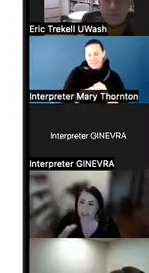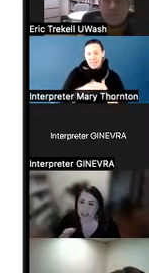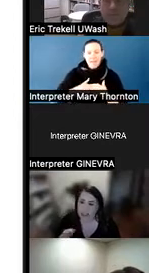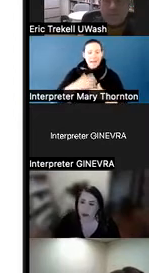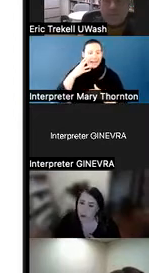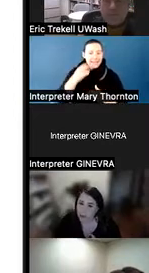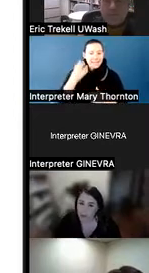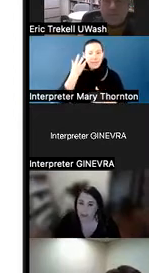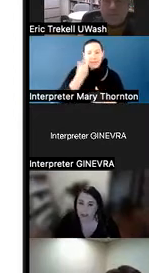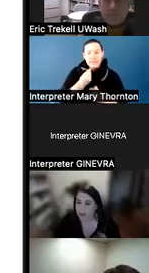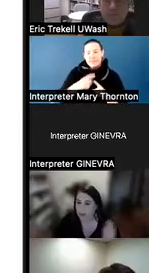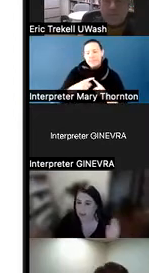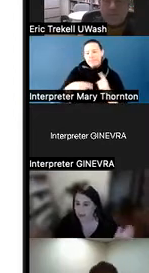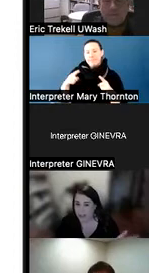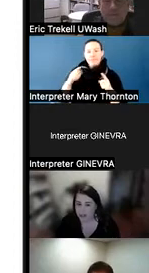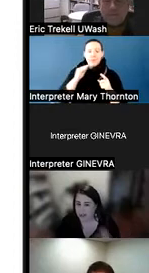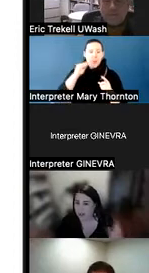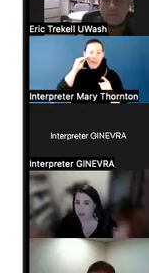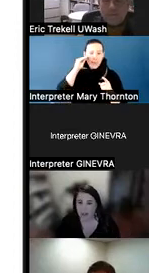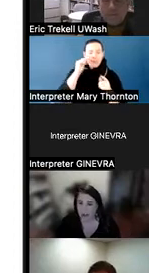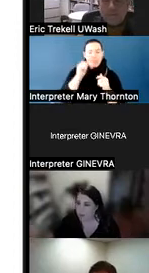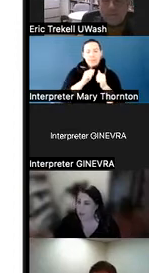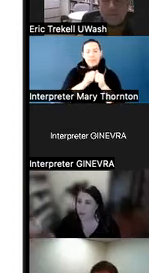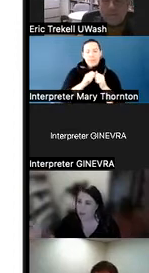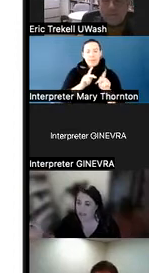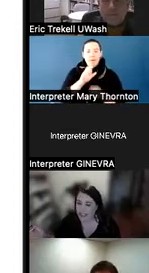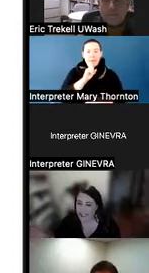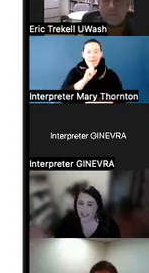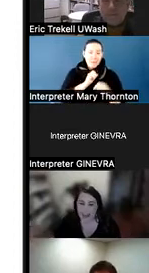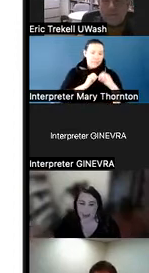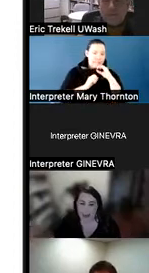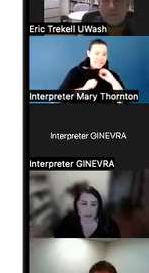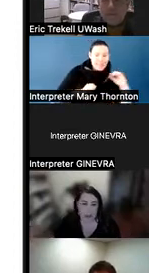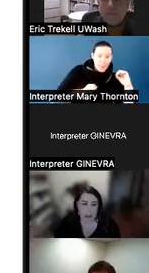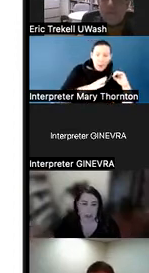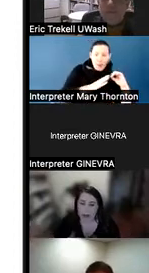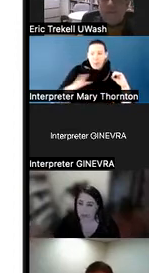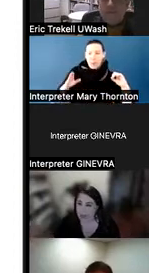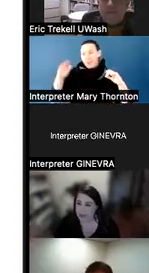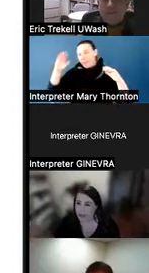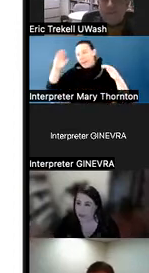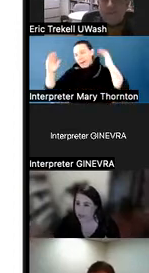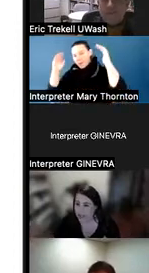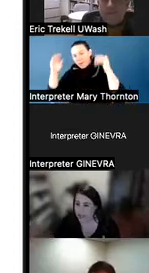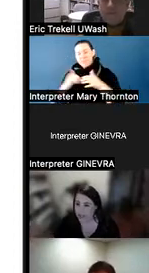in homes with people ages 0 through adulthood, as well as working quite a bit in the school setting,